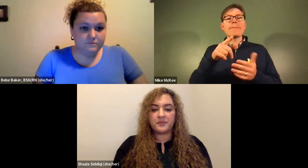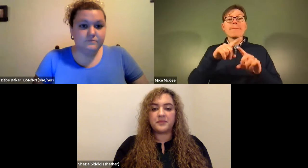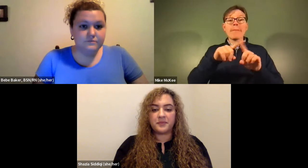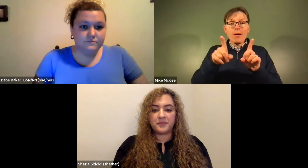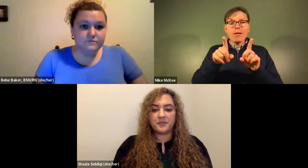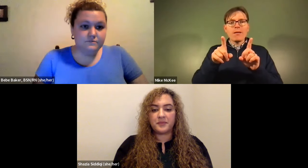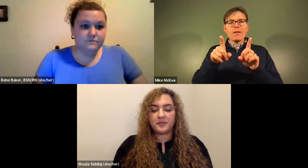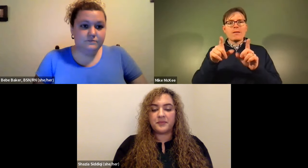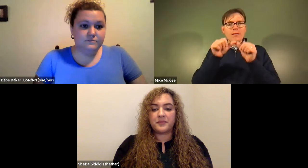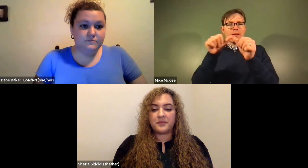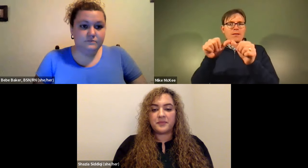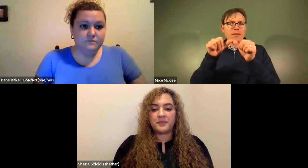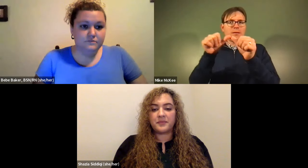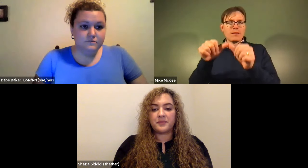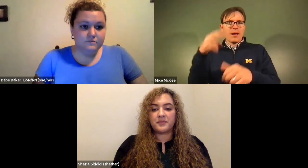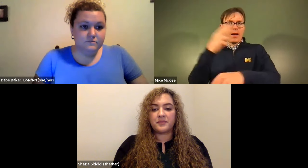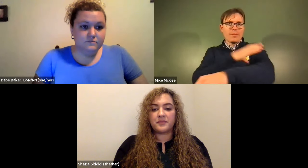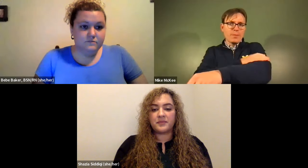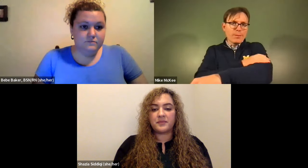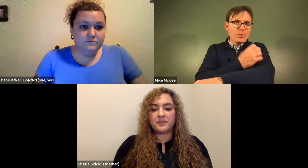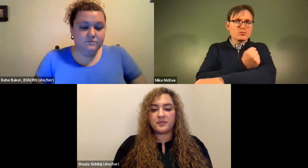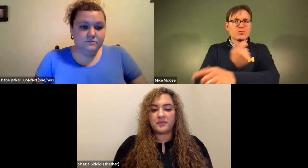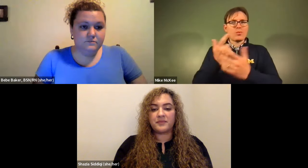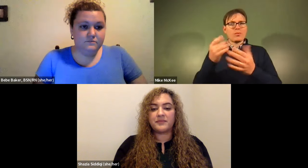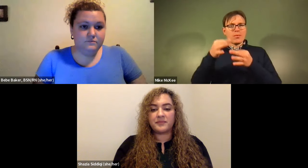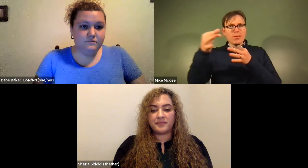James Cech: So focus on things that you can do to help prevent the problem as well, but.